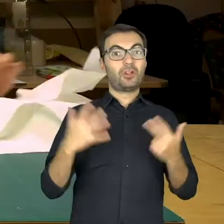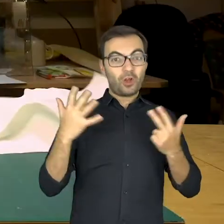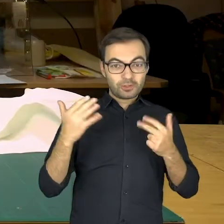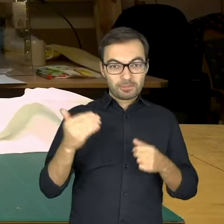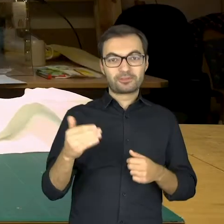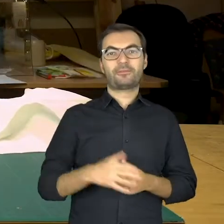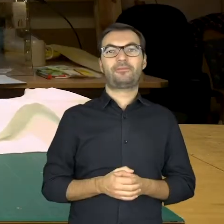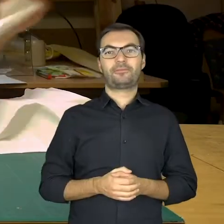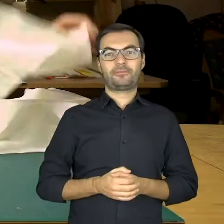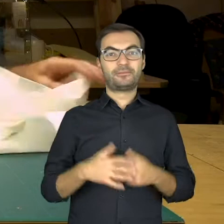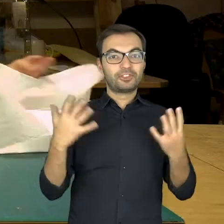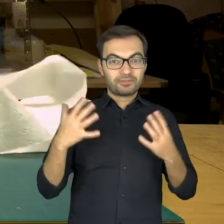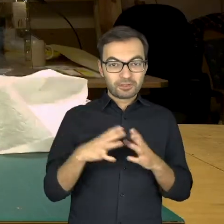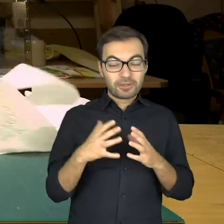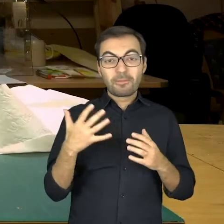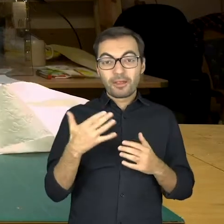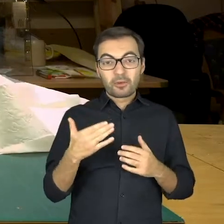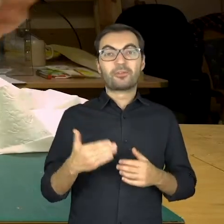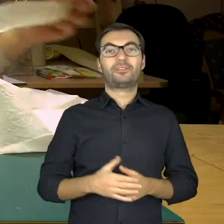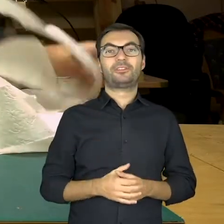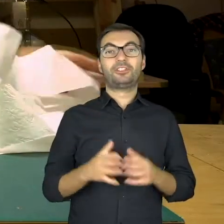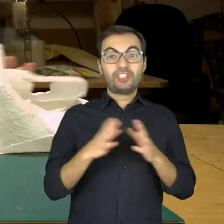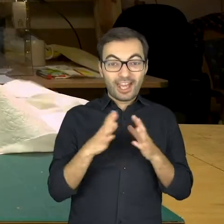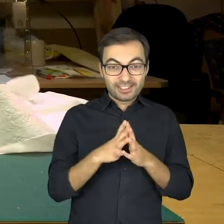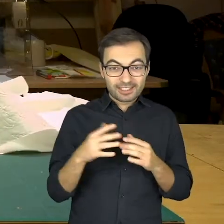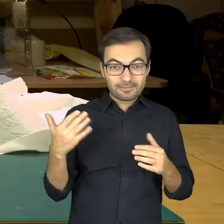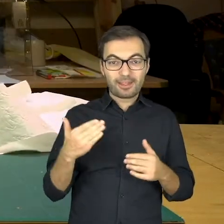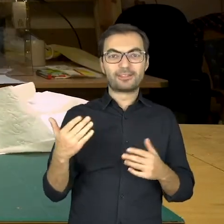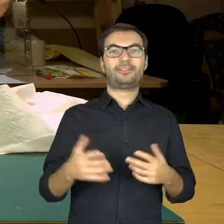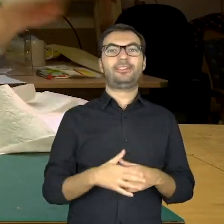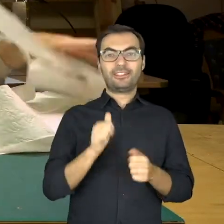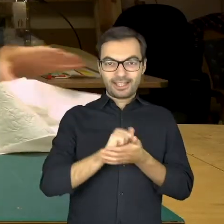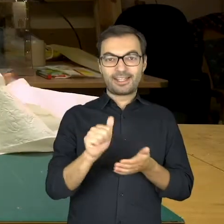8 meters 9 meters 10 meters